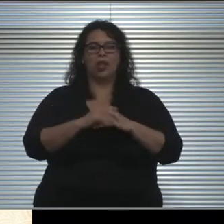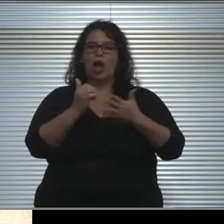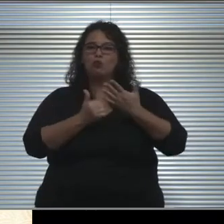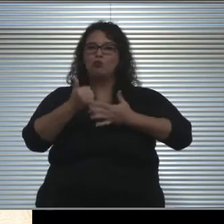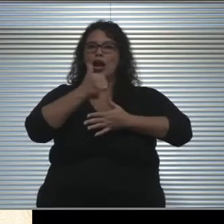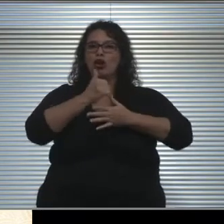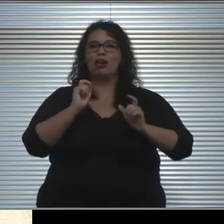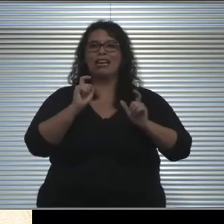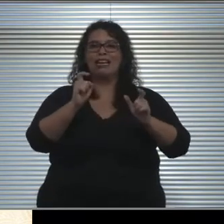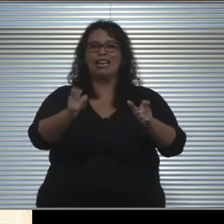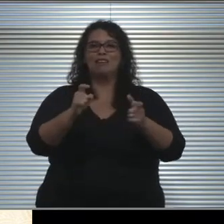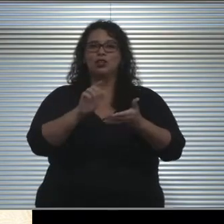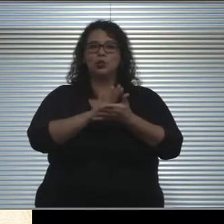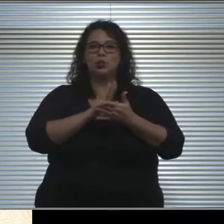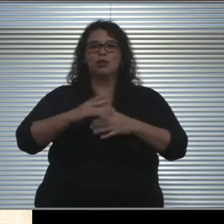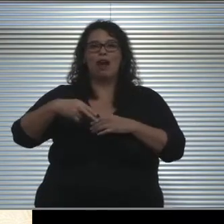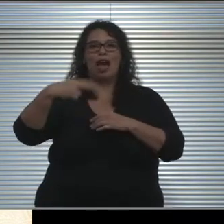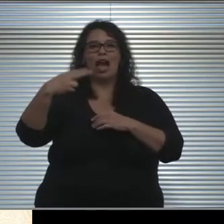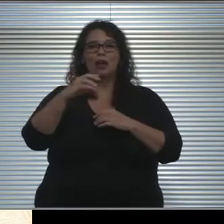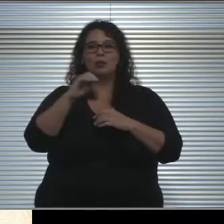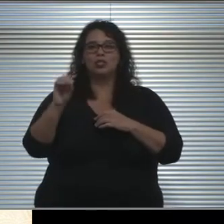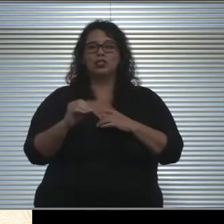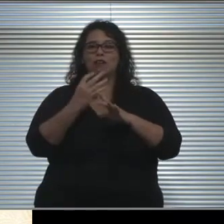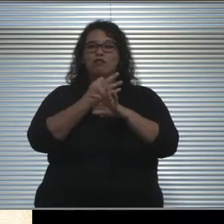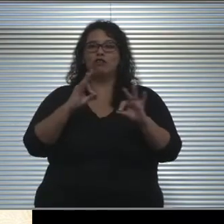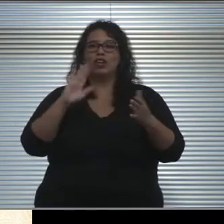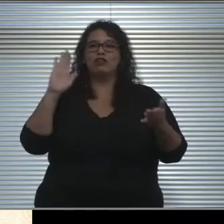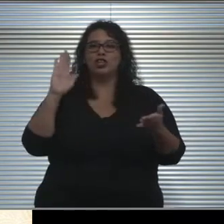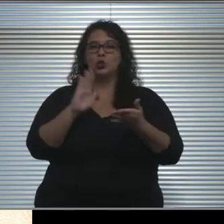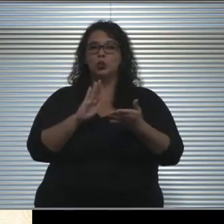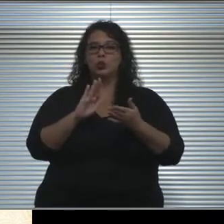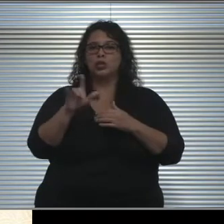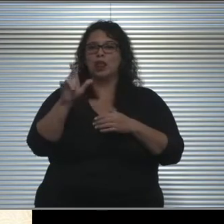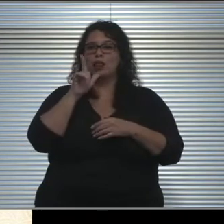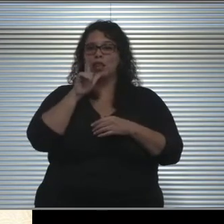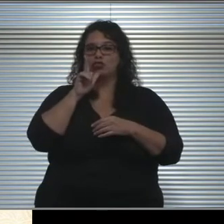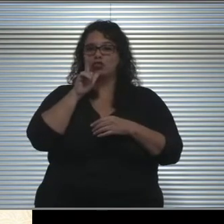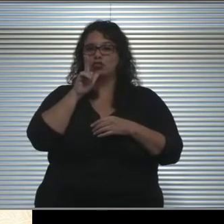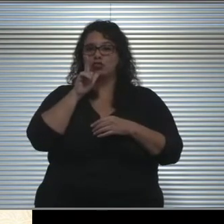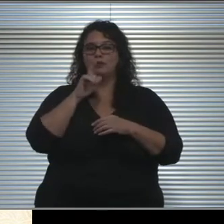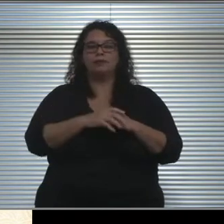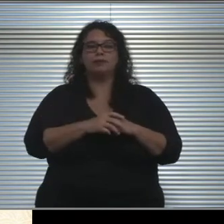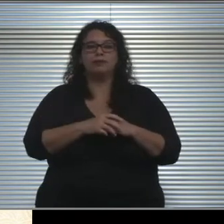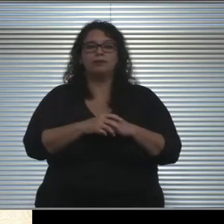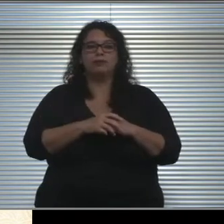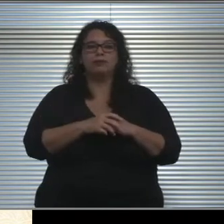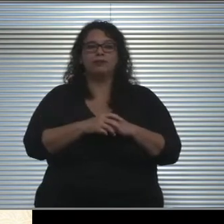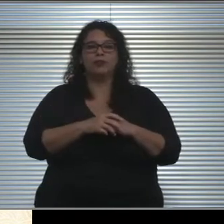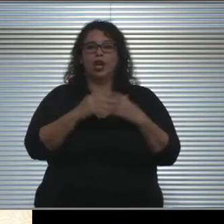with a high percentage of free and reduced lunch recipients. And currently in the city of Long Beach